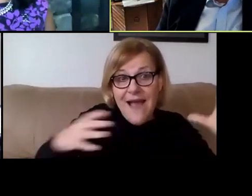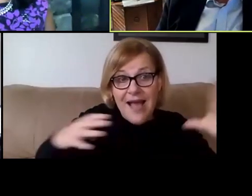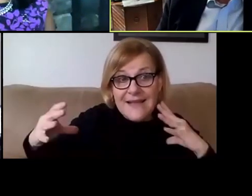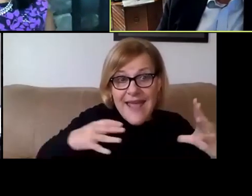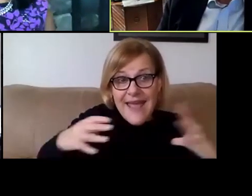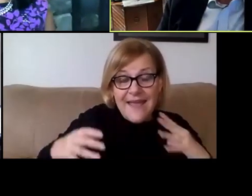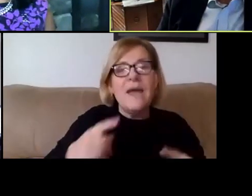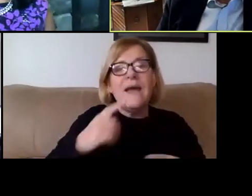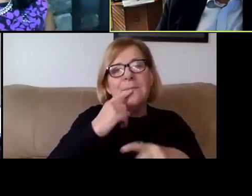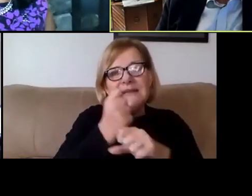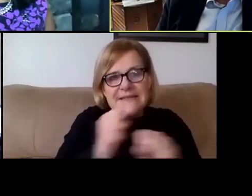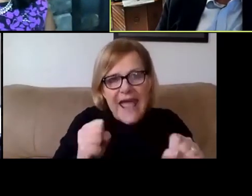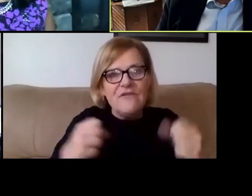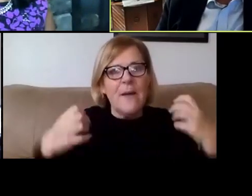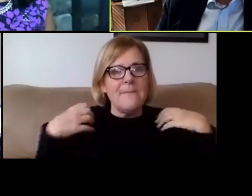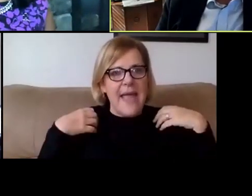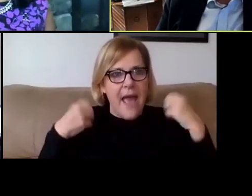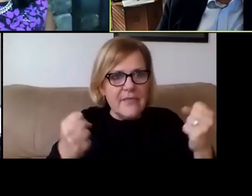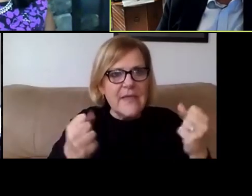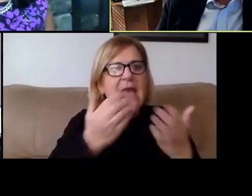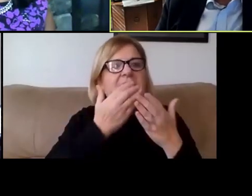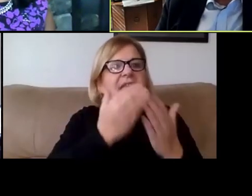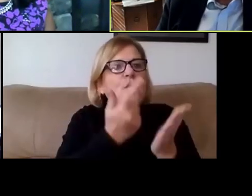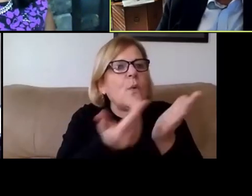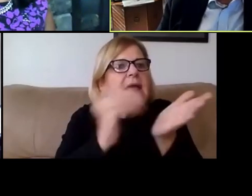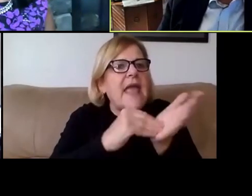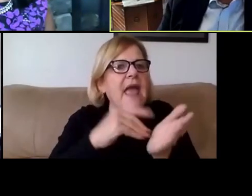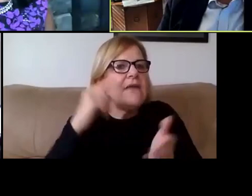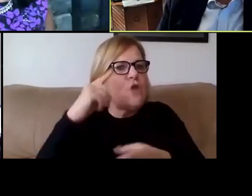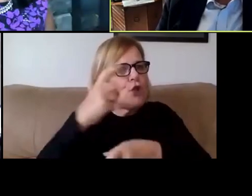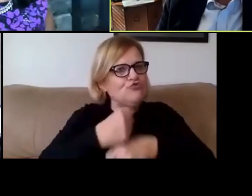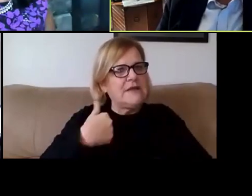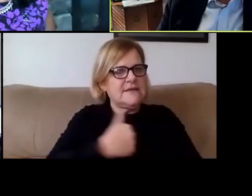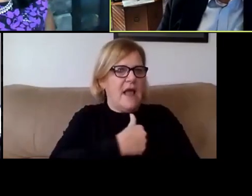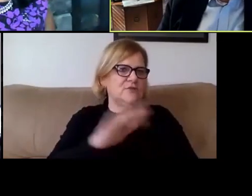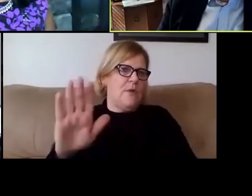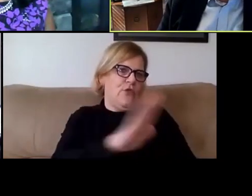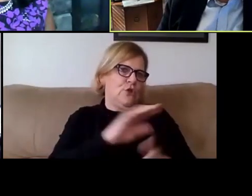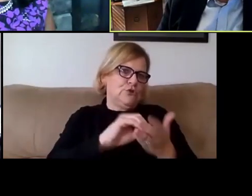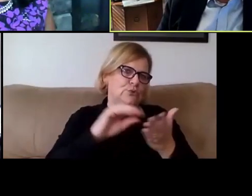Be safe, be healthy. Thank you once again for entrusting us with your students